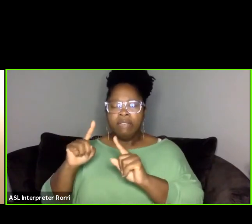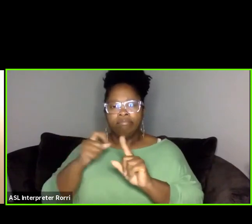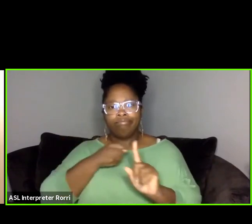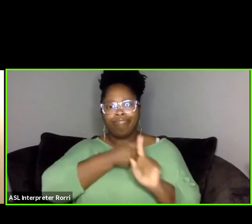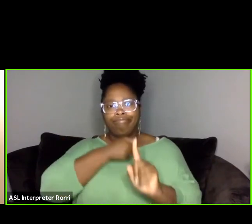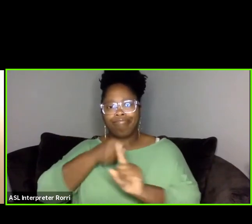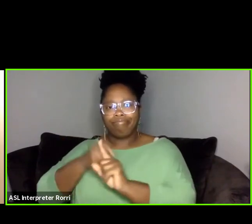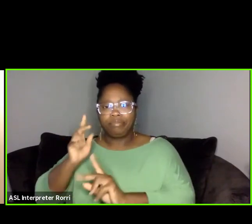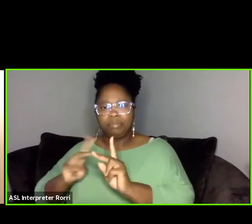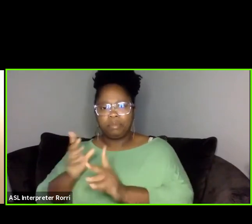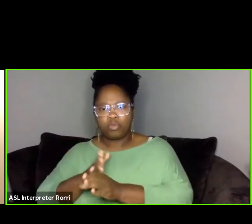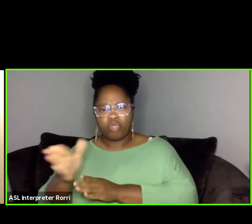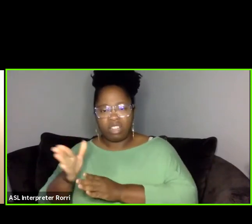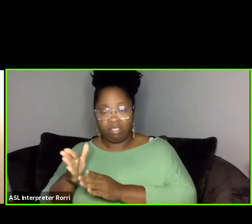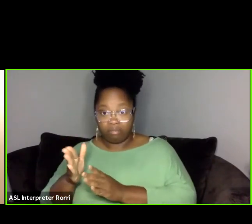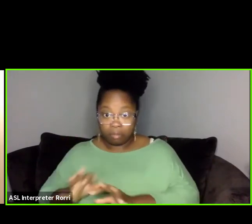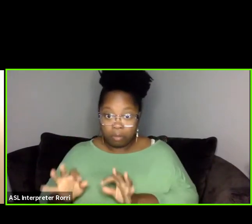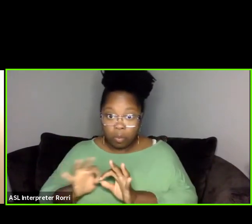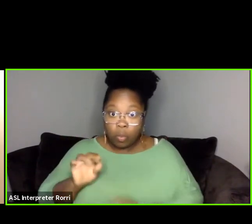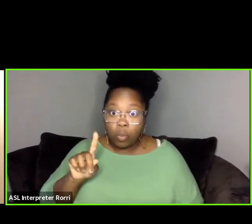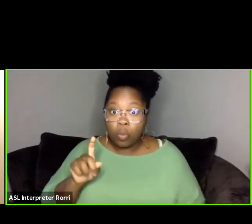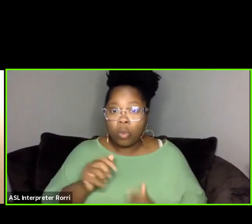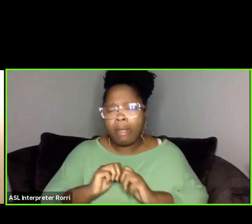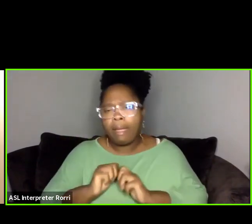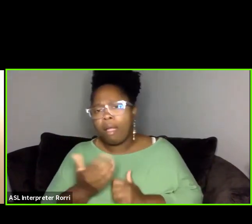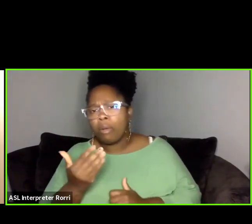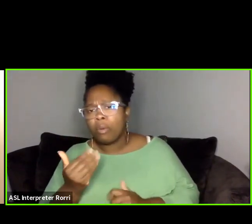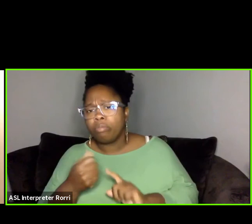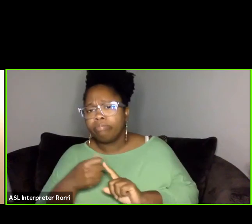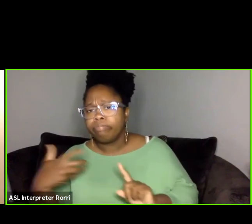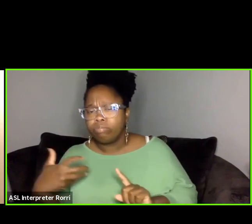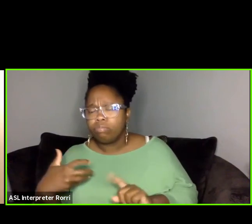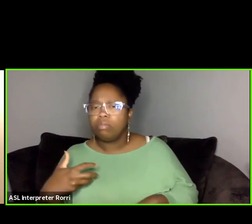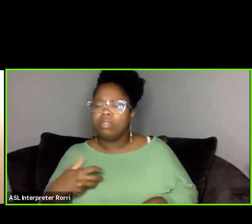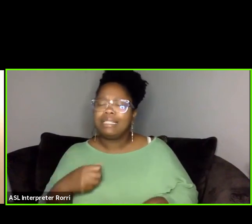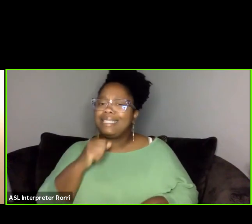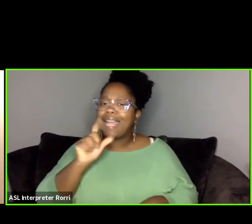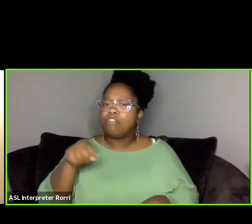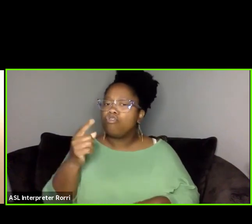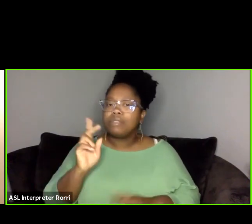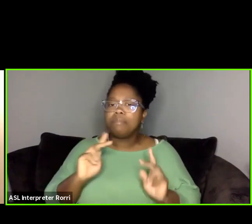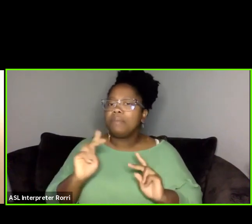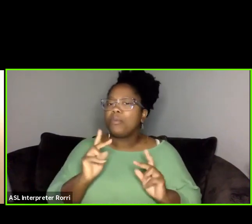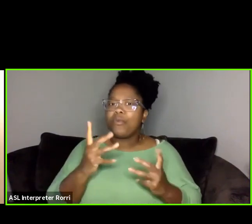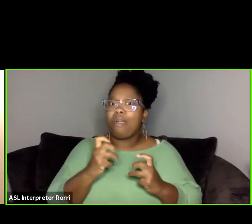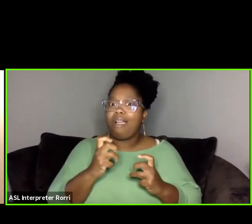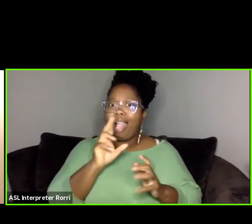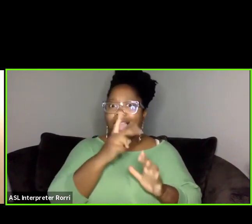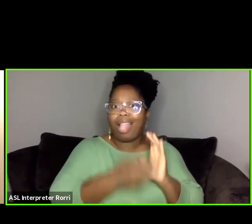And I ask this not only in the context of people that want to become artists eventually,